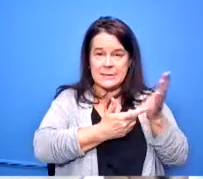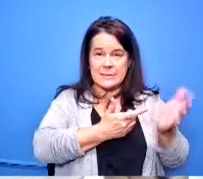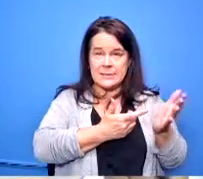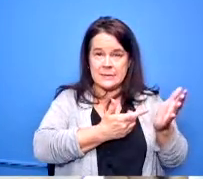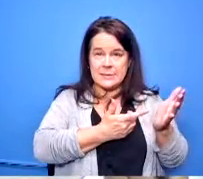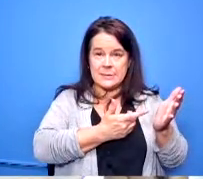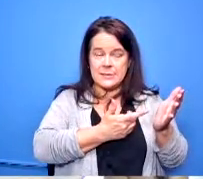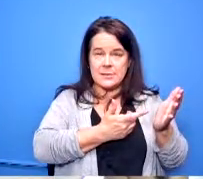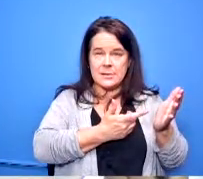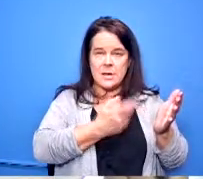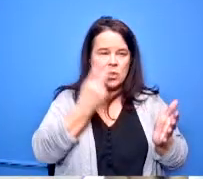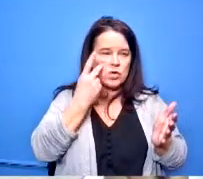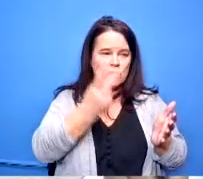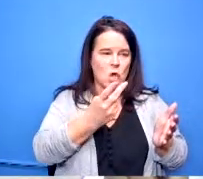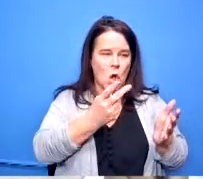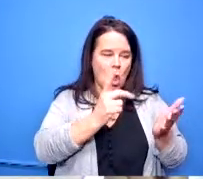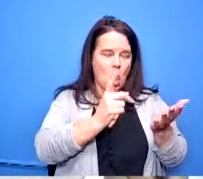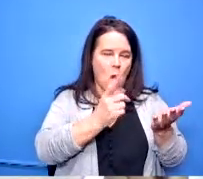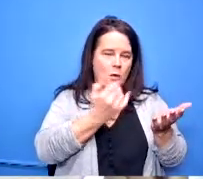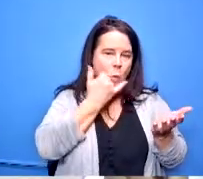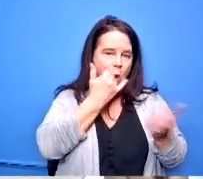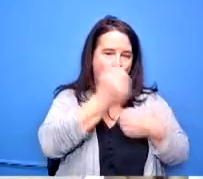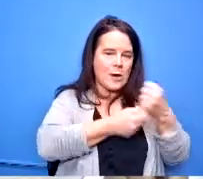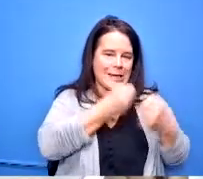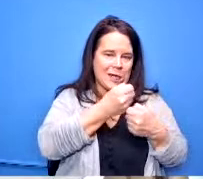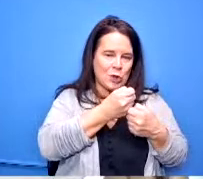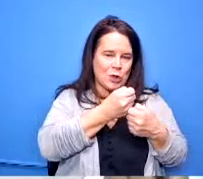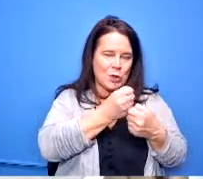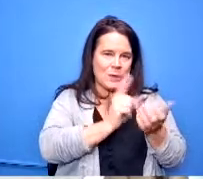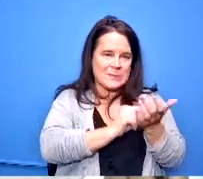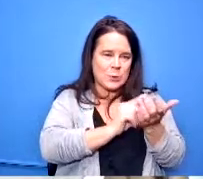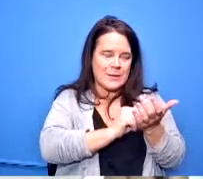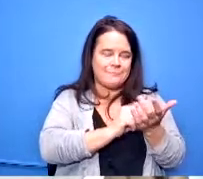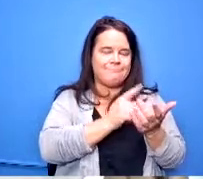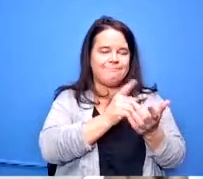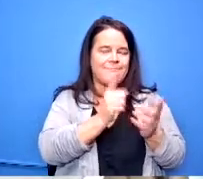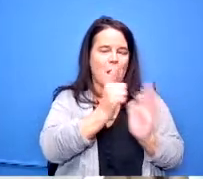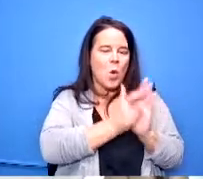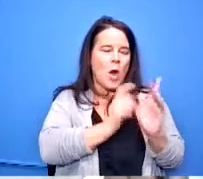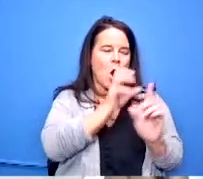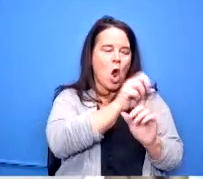it was the wrong year on the memorandum so they caught that and and you're just re-voting on what